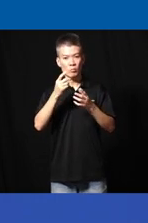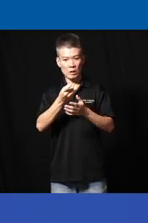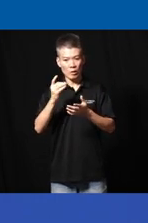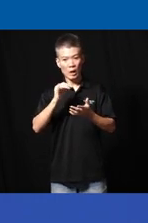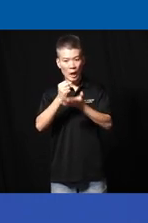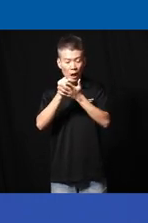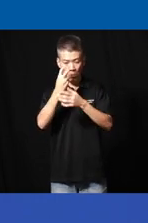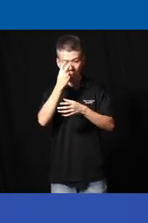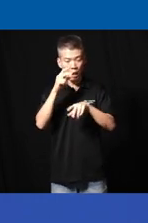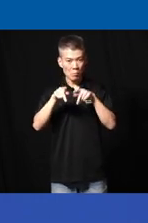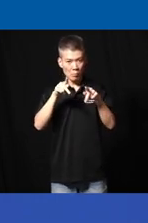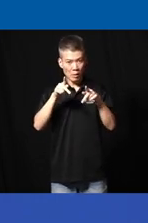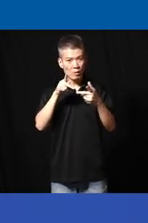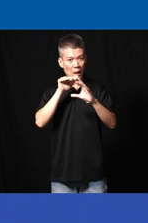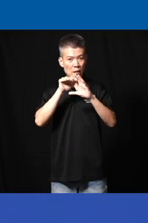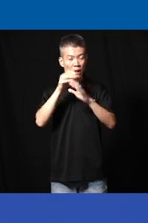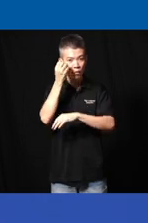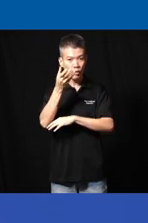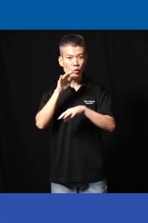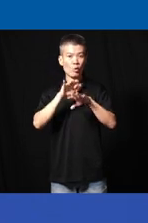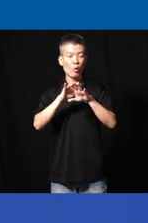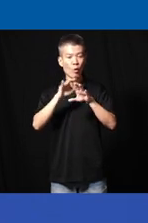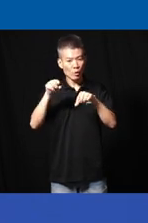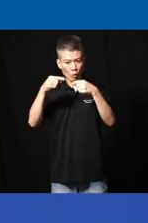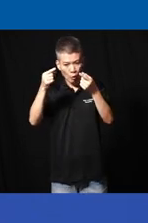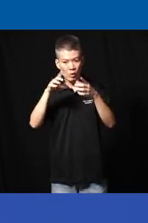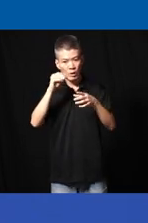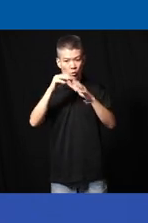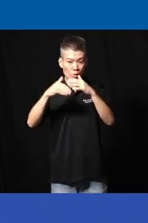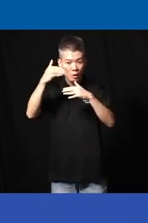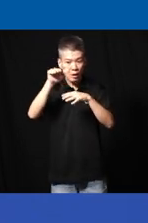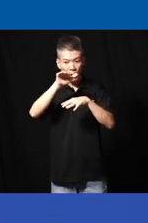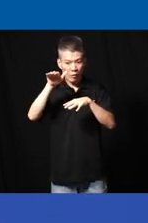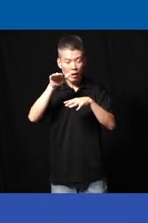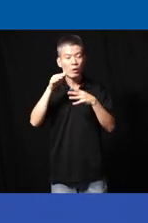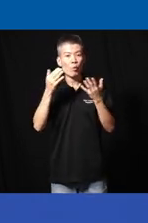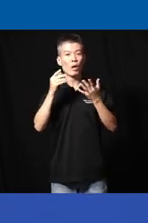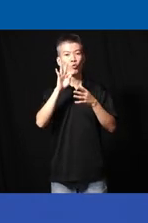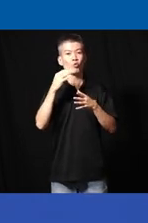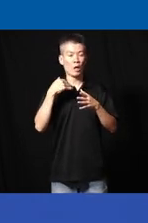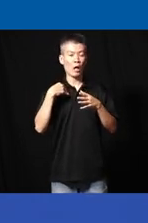blind people access information on the go taking it to a Next Level what if you had a flying eye